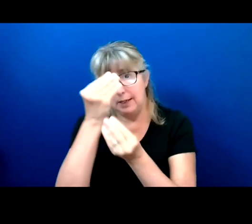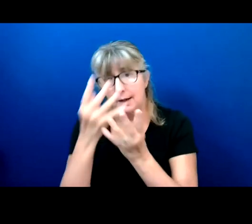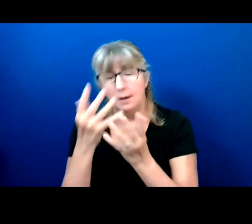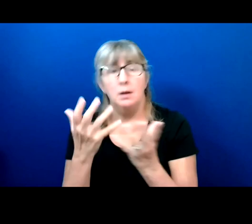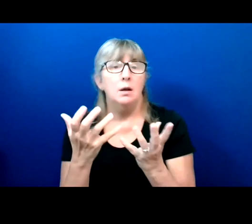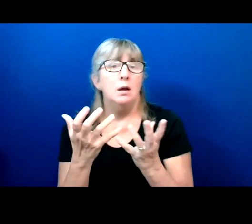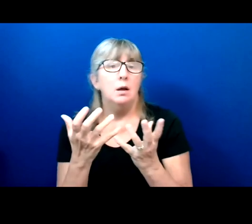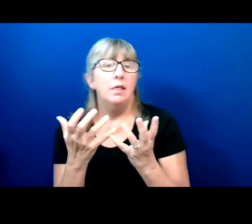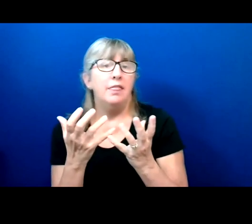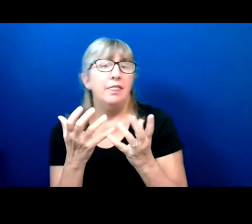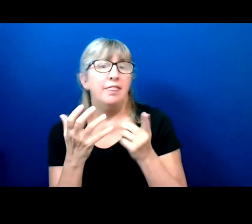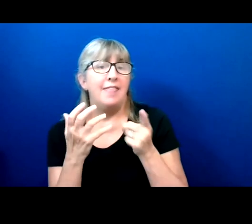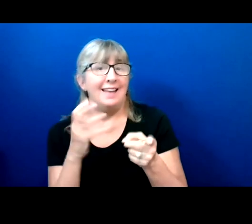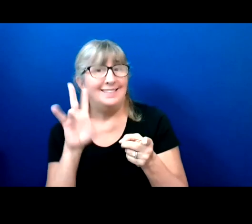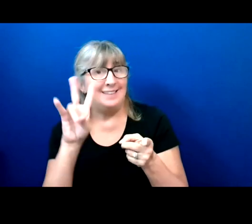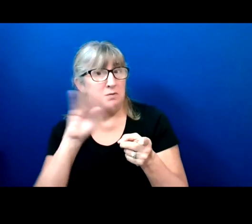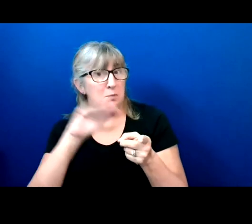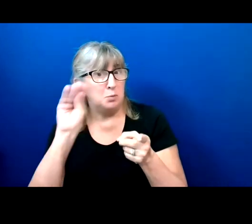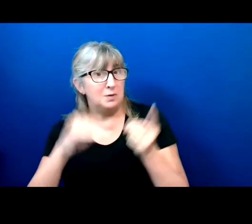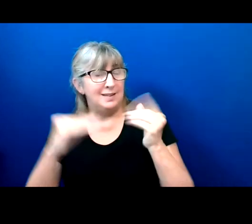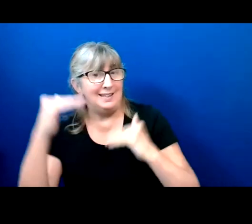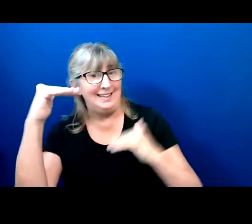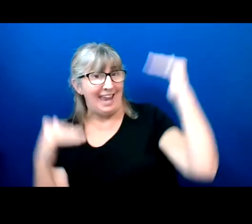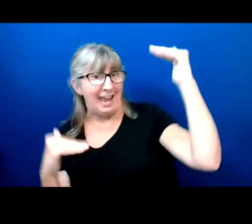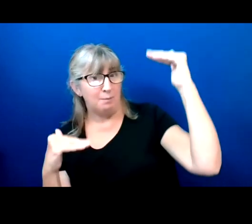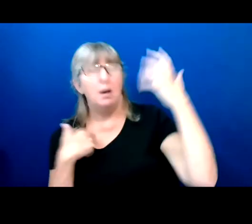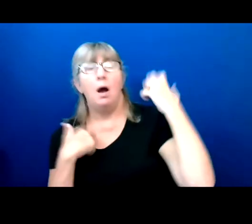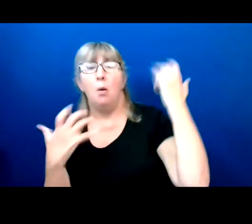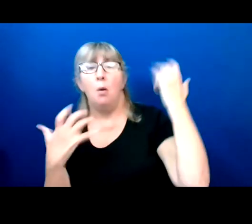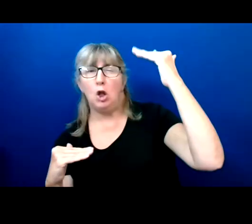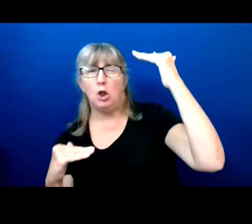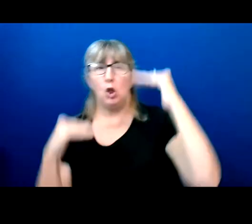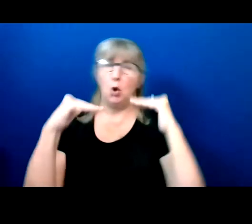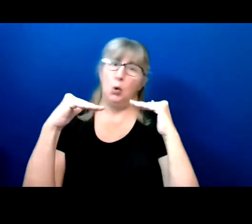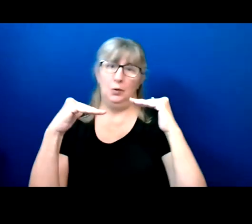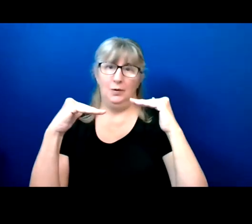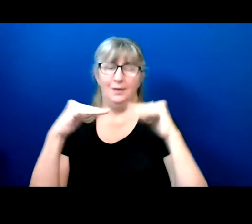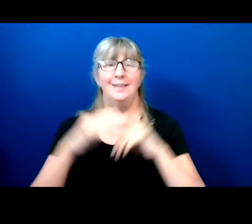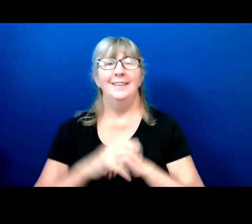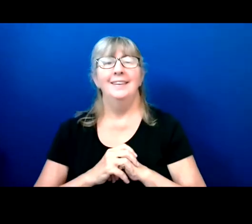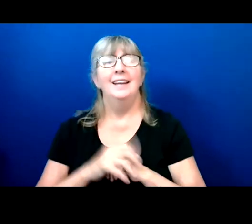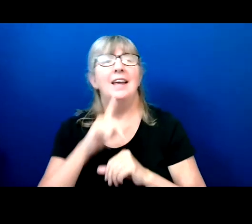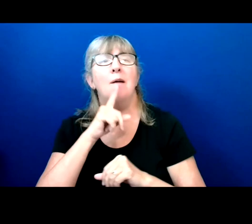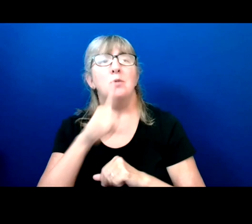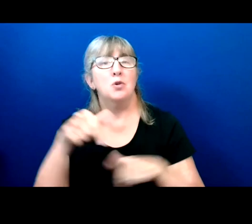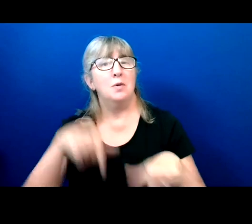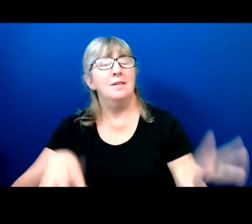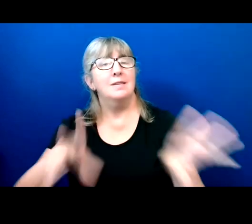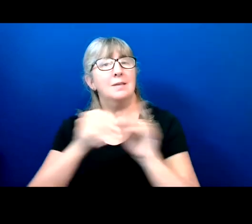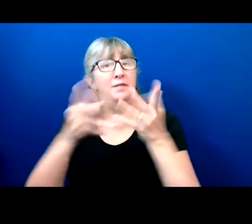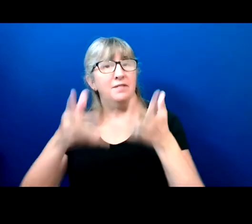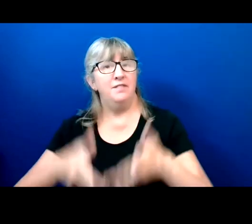And I'm sure that after this Summit that we can actually achieve that goal.